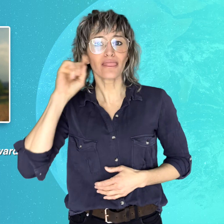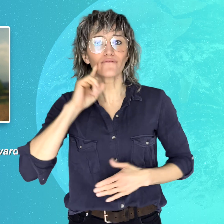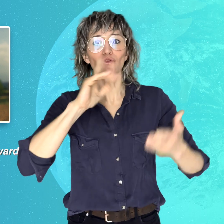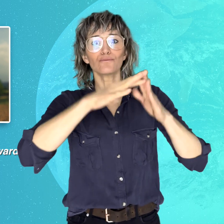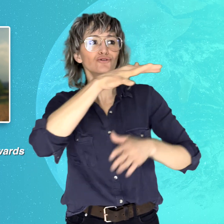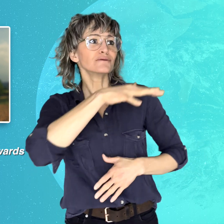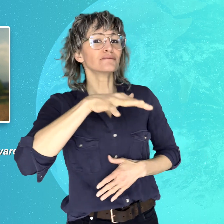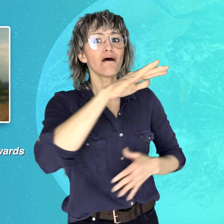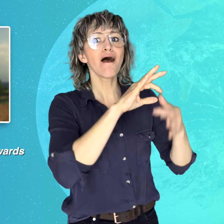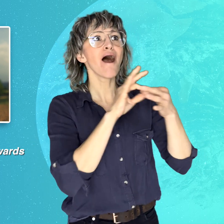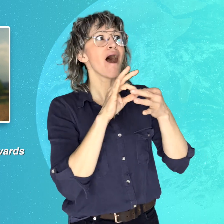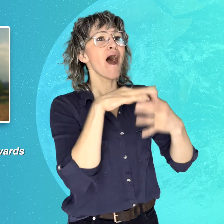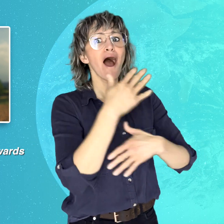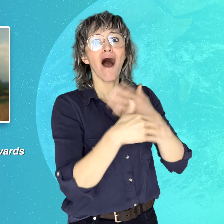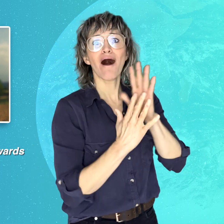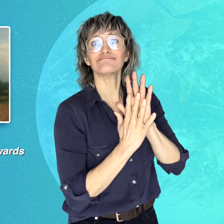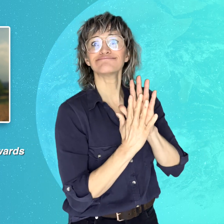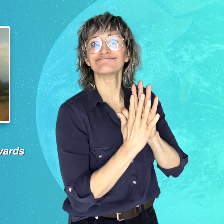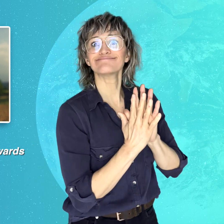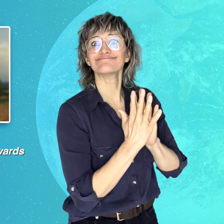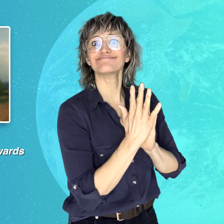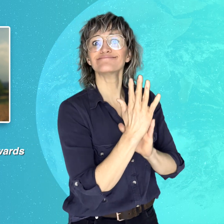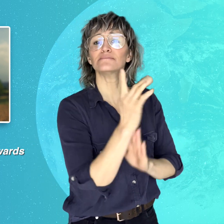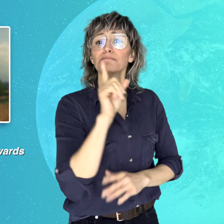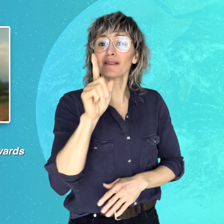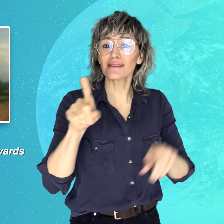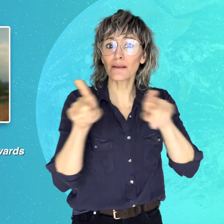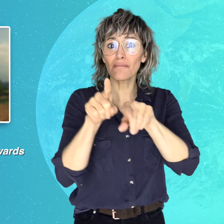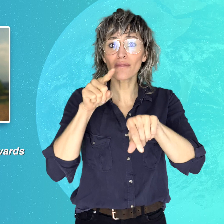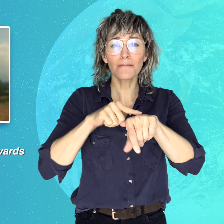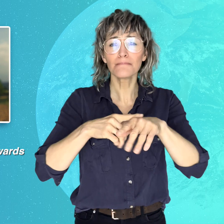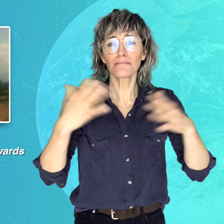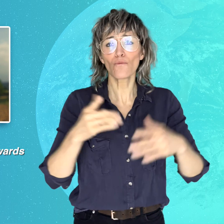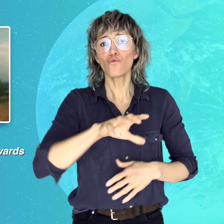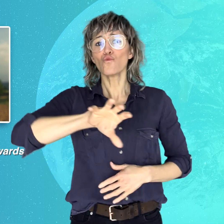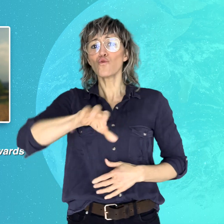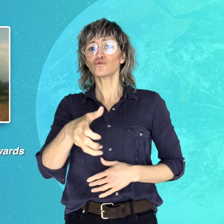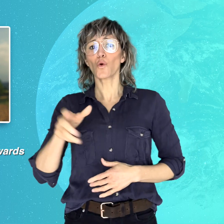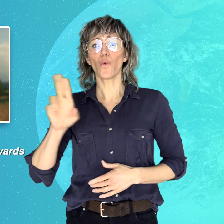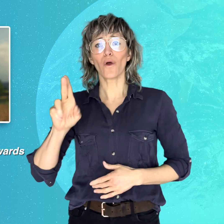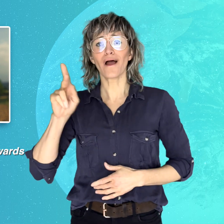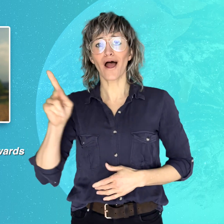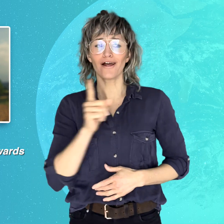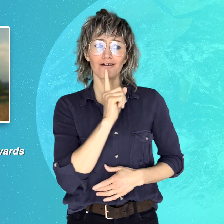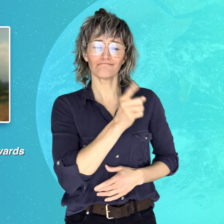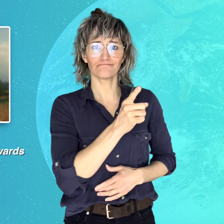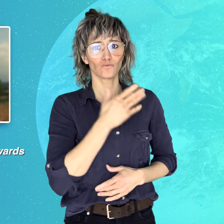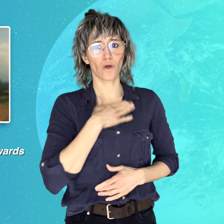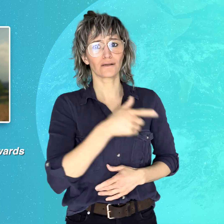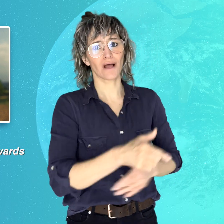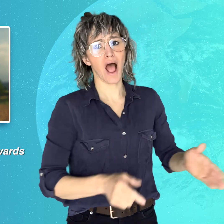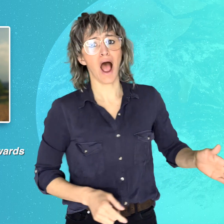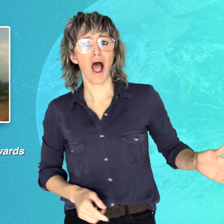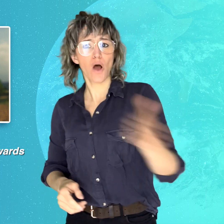the threat of deportation. The film is a great representation